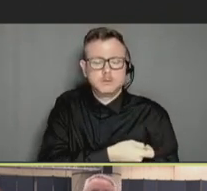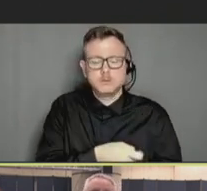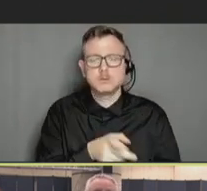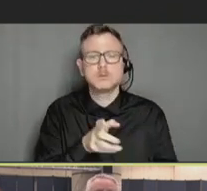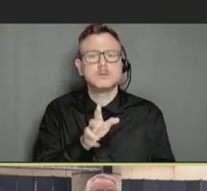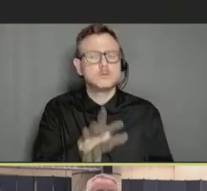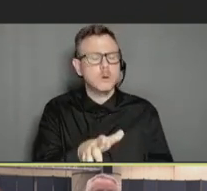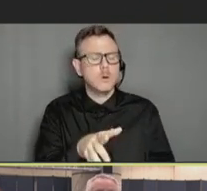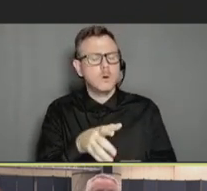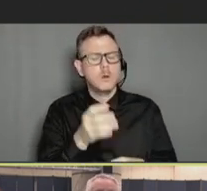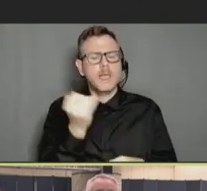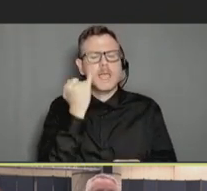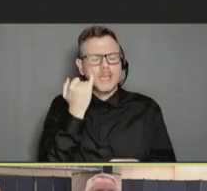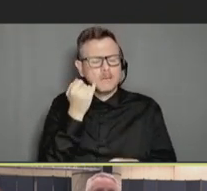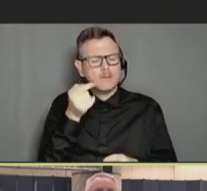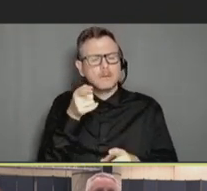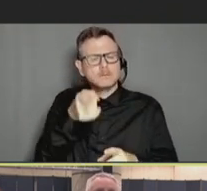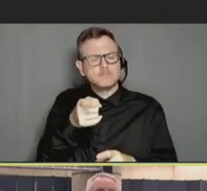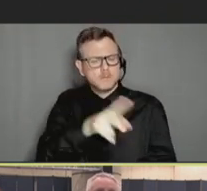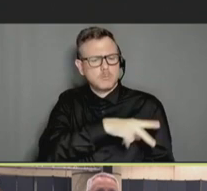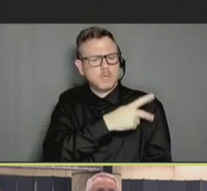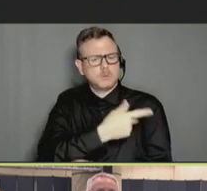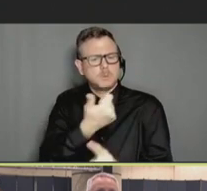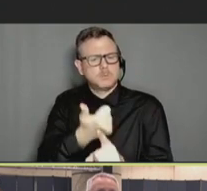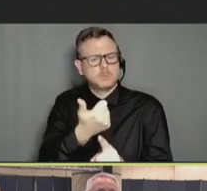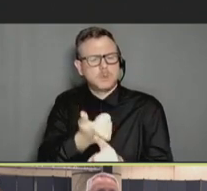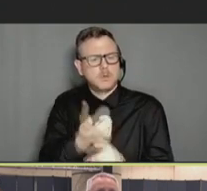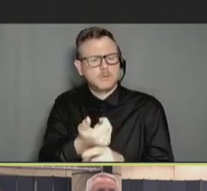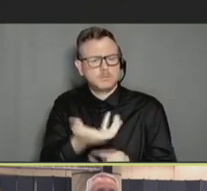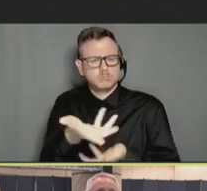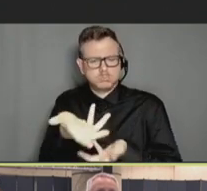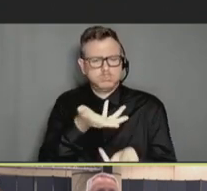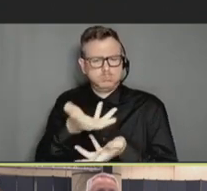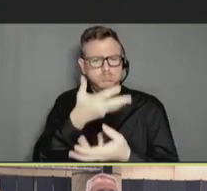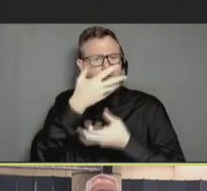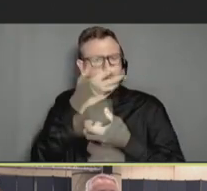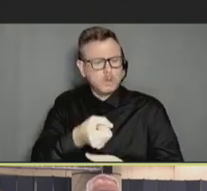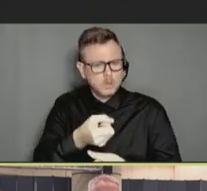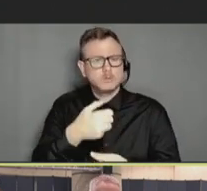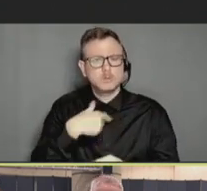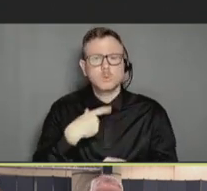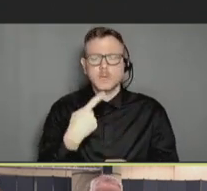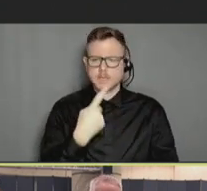with the patient, gives you a better starting point than the passive voice. Any comments?